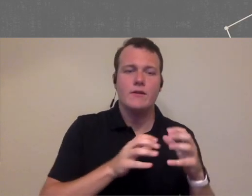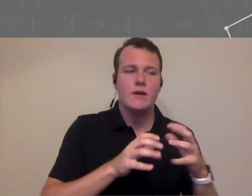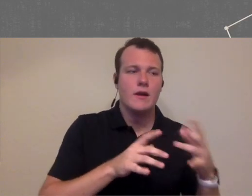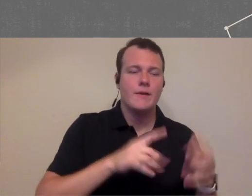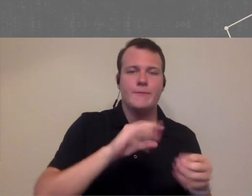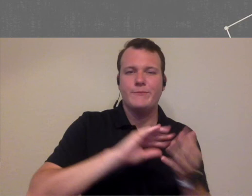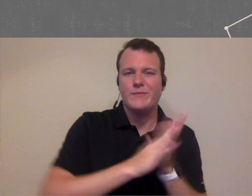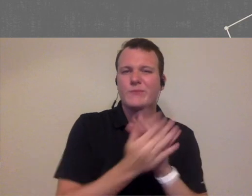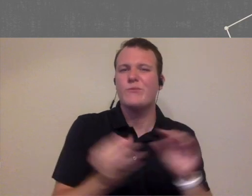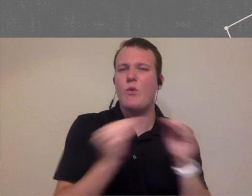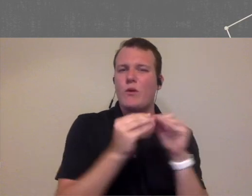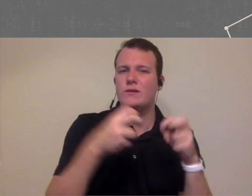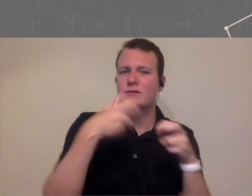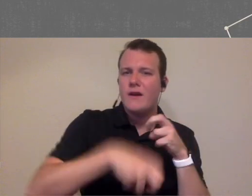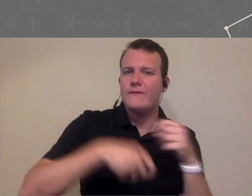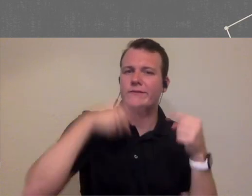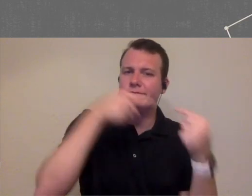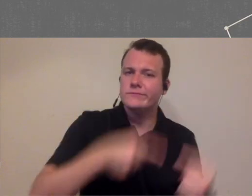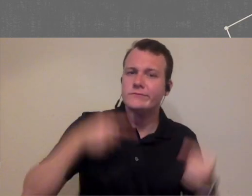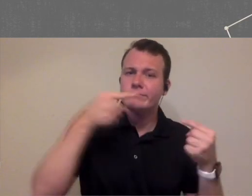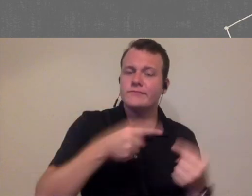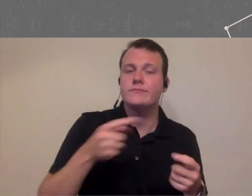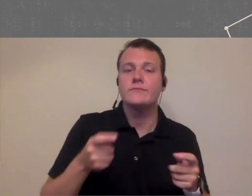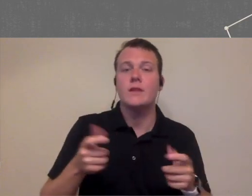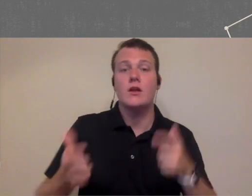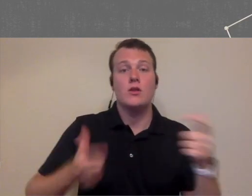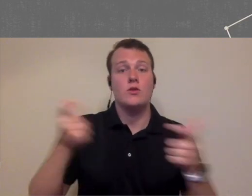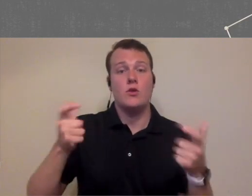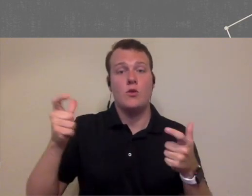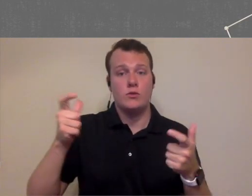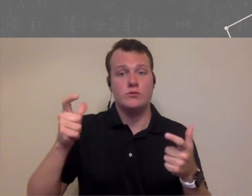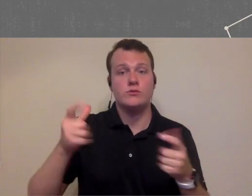you Stephanie can talk about this well managing organization you know or large